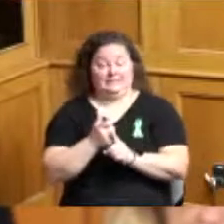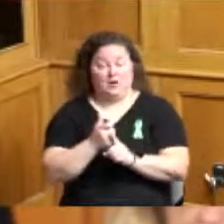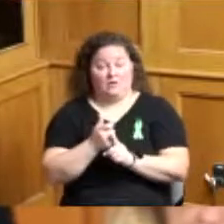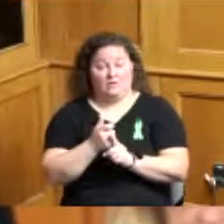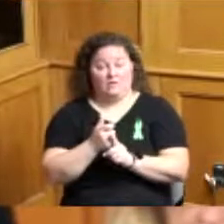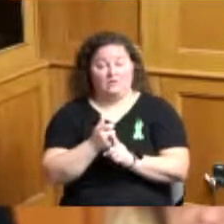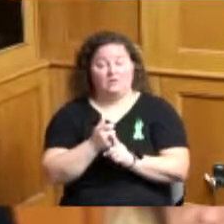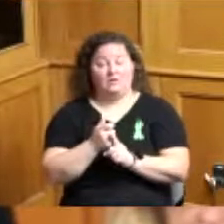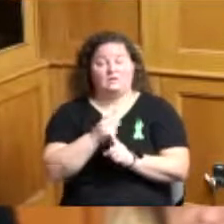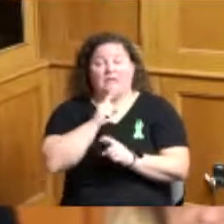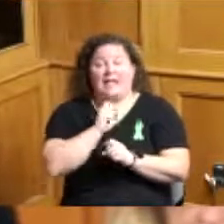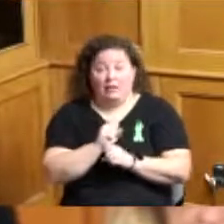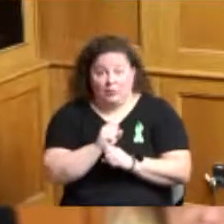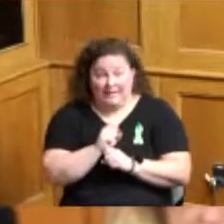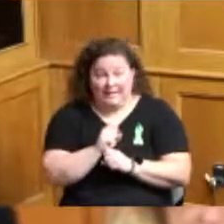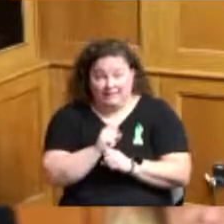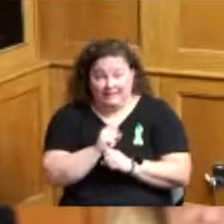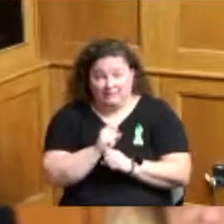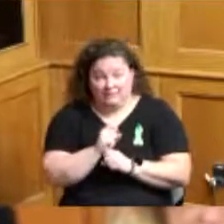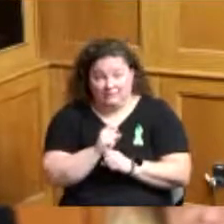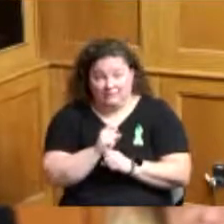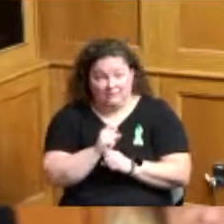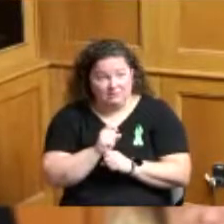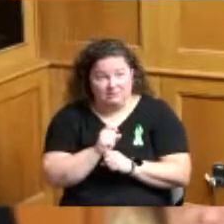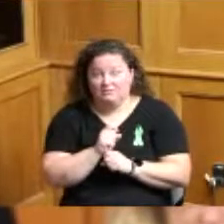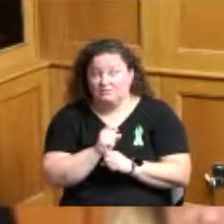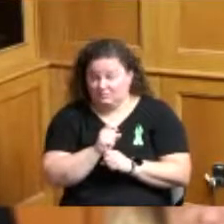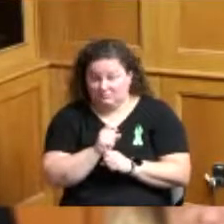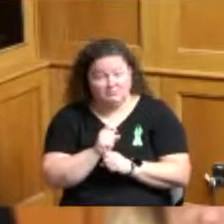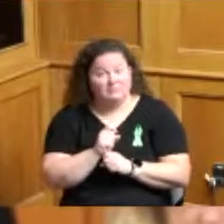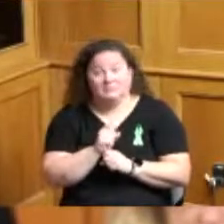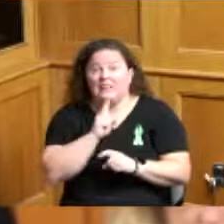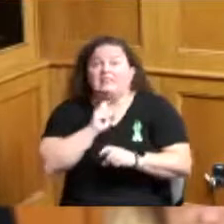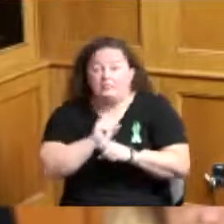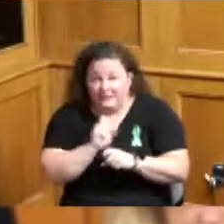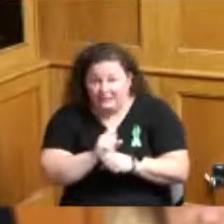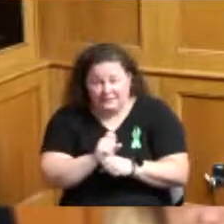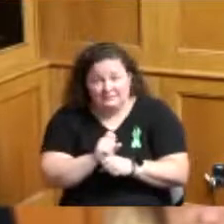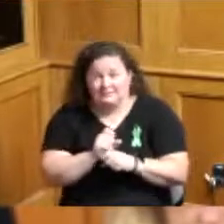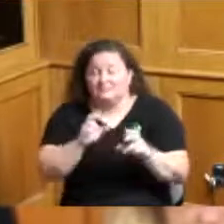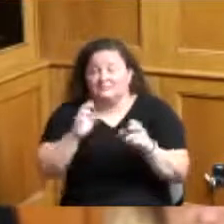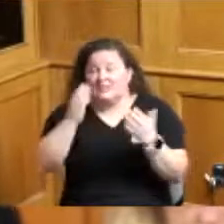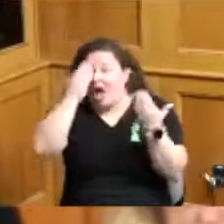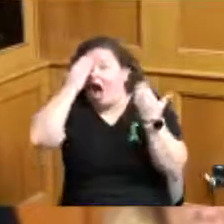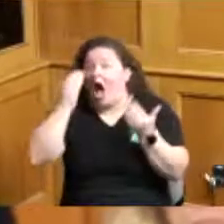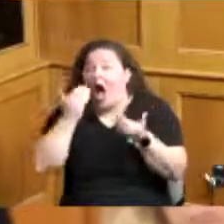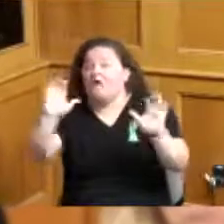literally literally what we call the word is unknown to some so to certain others but we